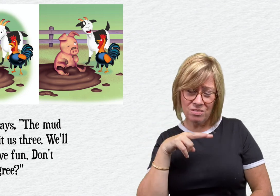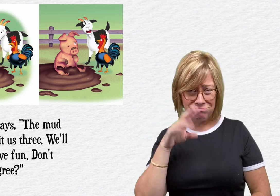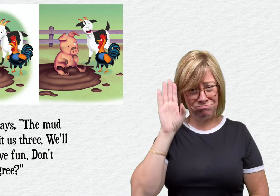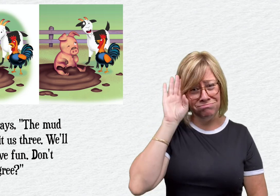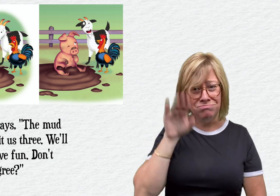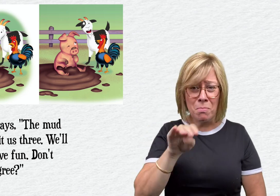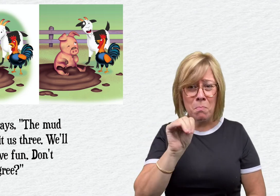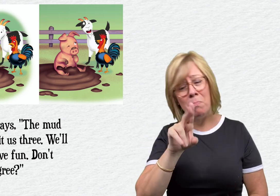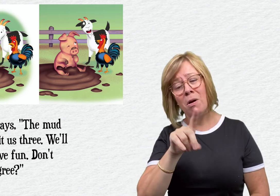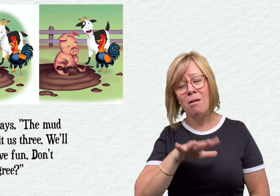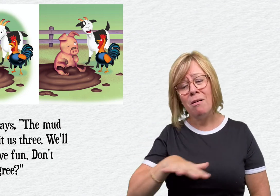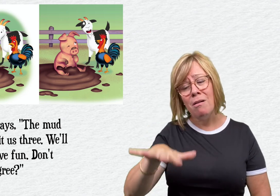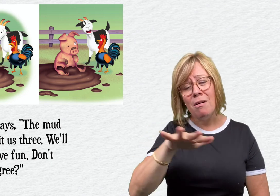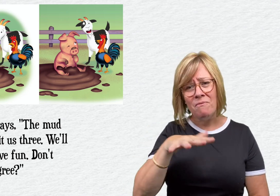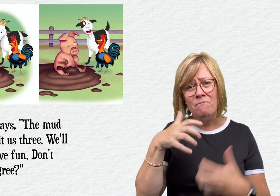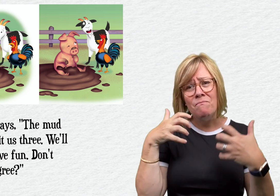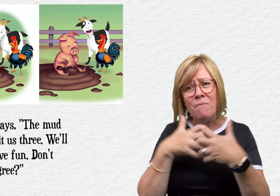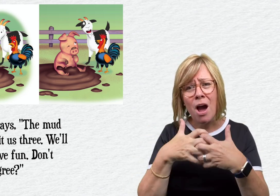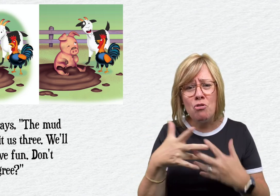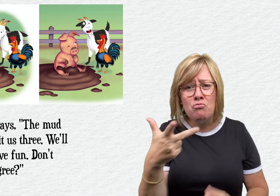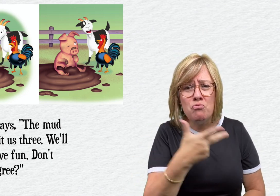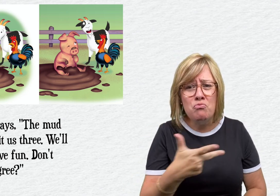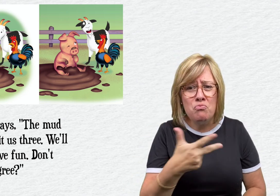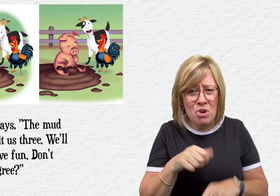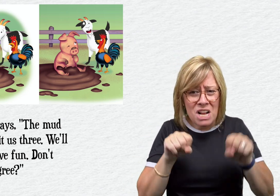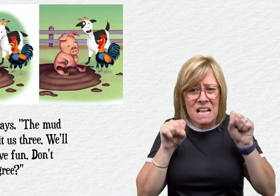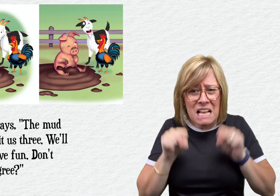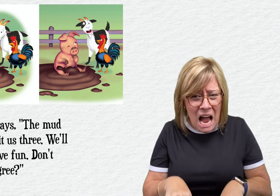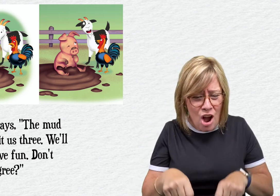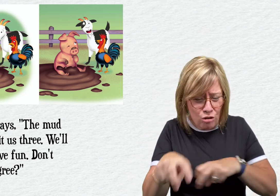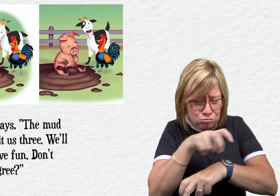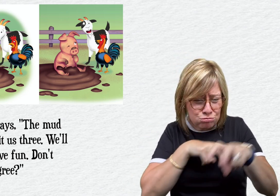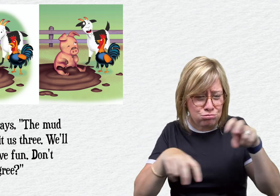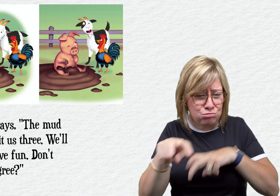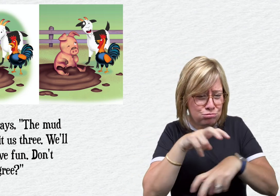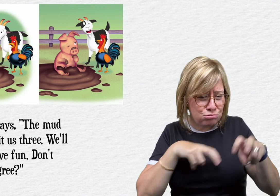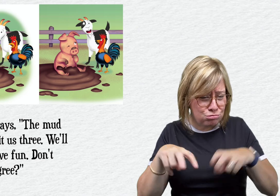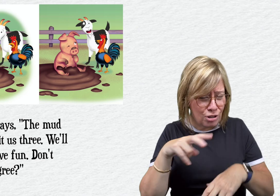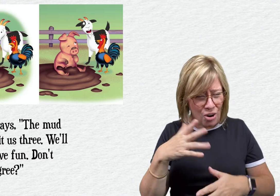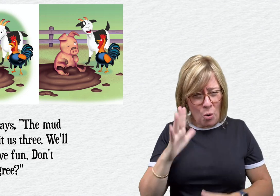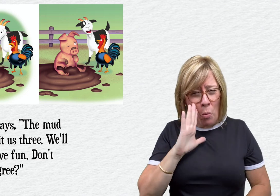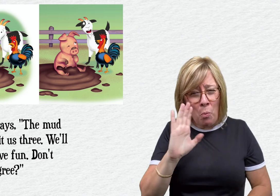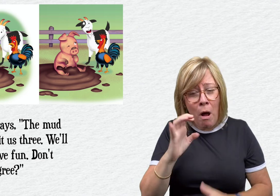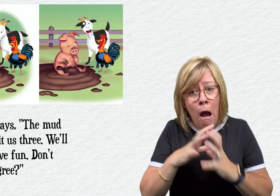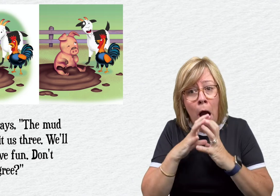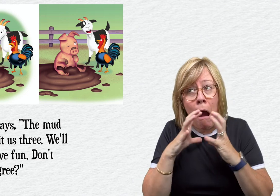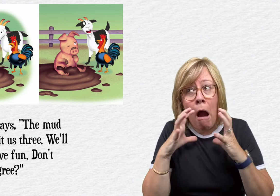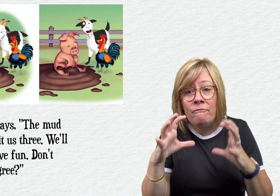Goat says "The mud will fit us three. We'll all have